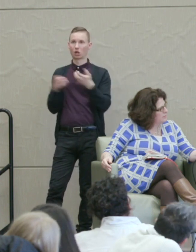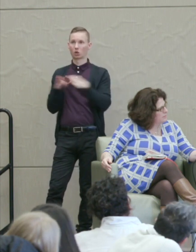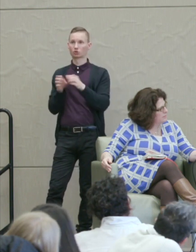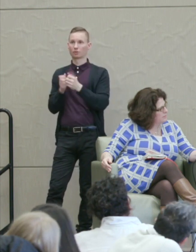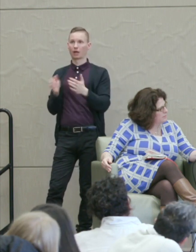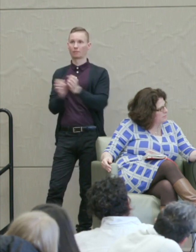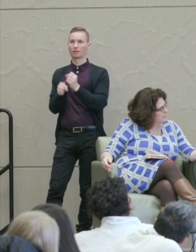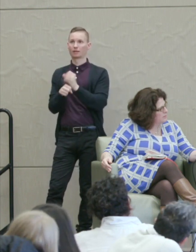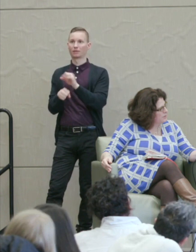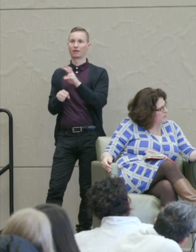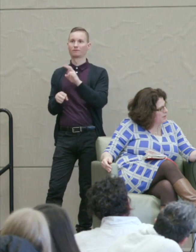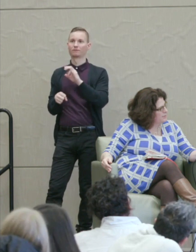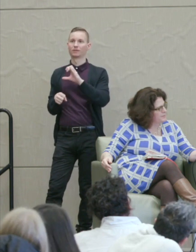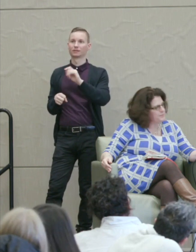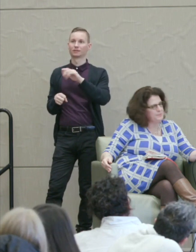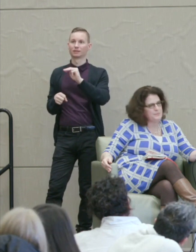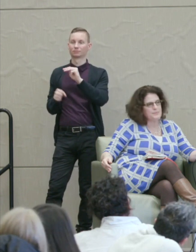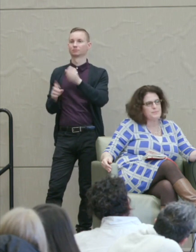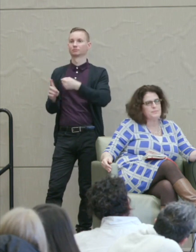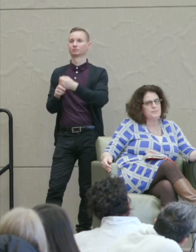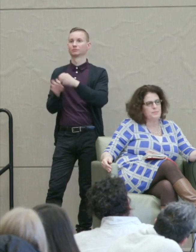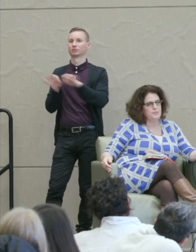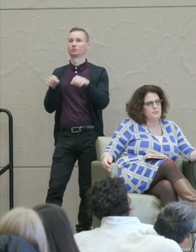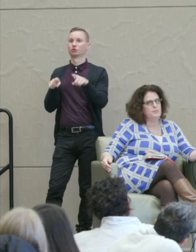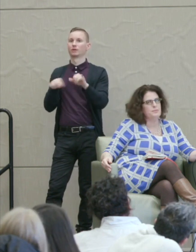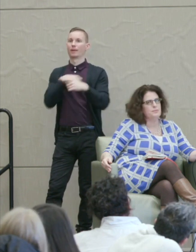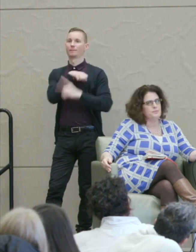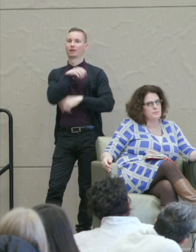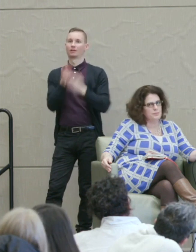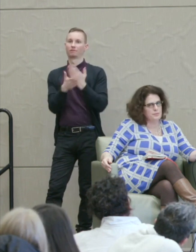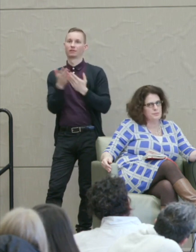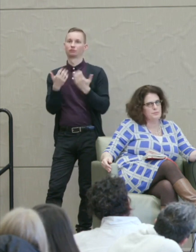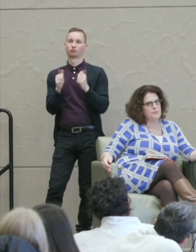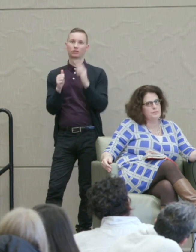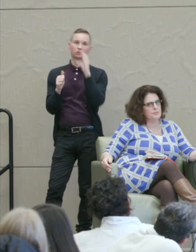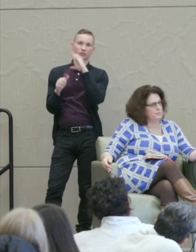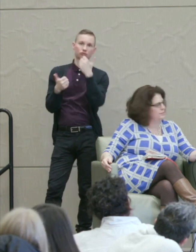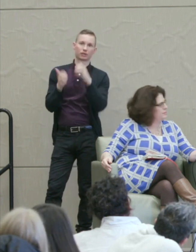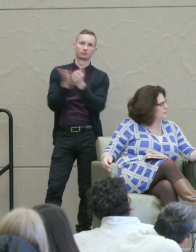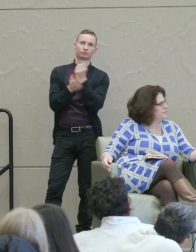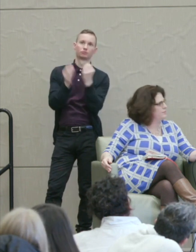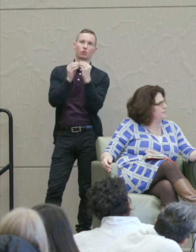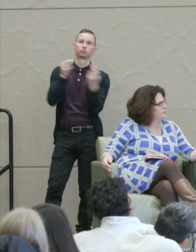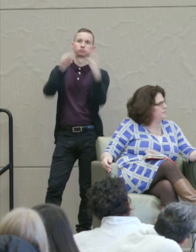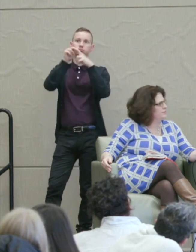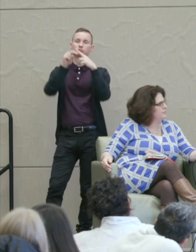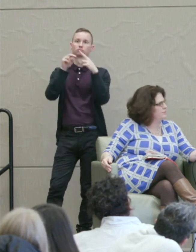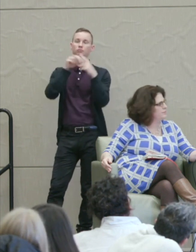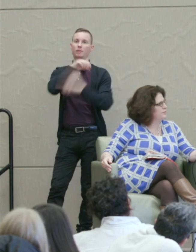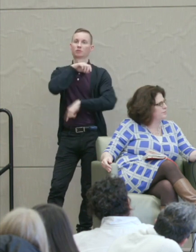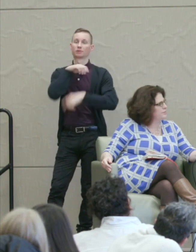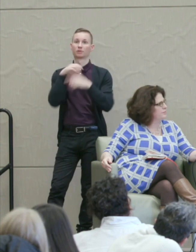a victim impact statement at the penalty phase to seek an enhanced sentence. So people can be bamboozled by movement.